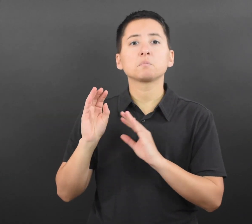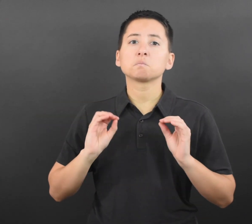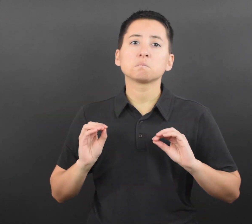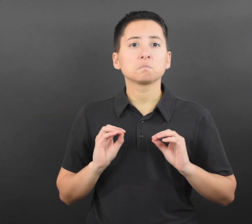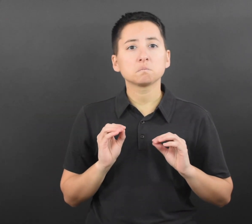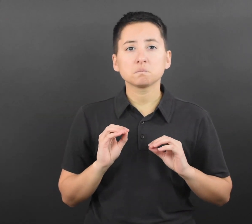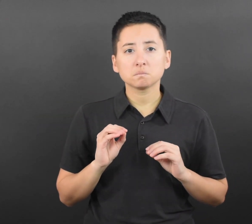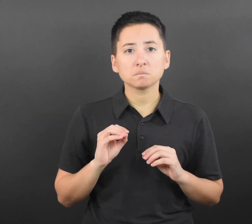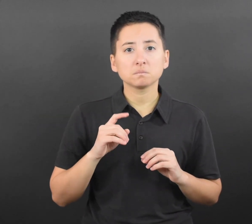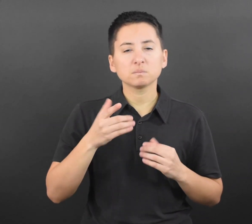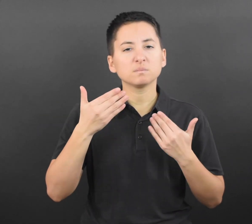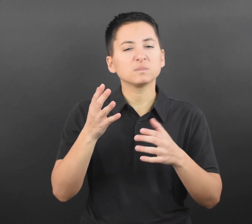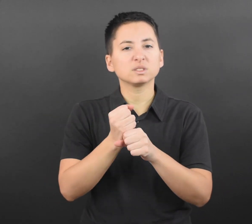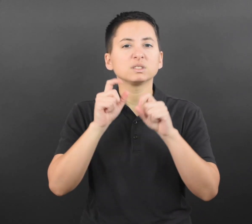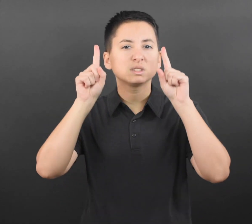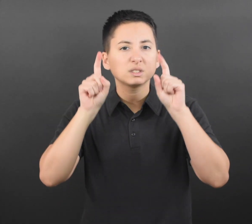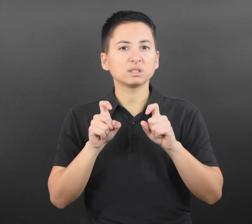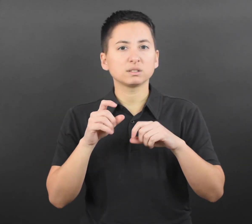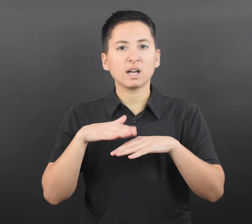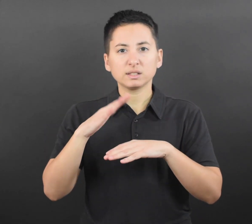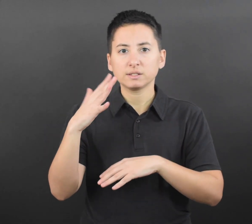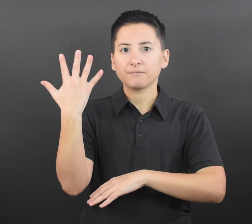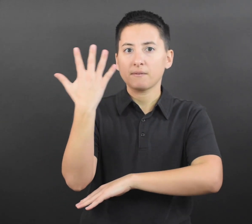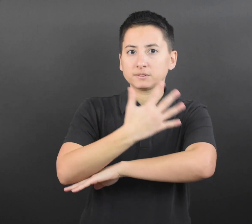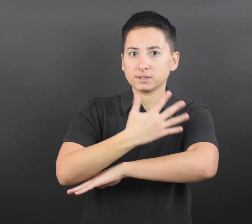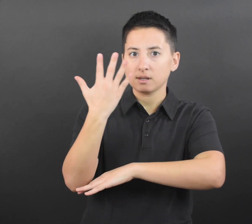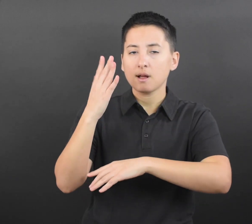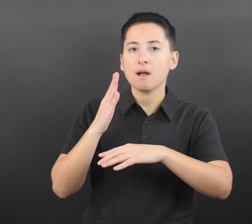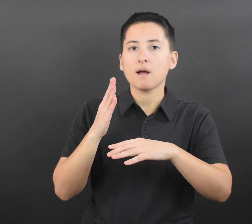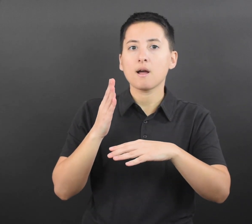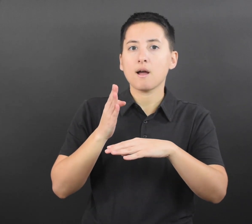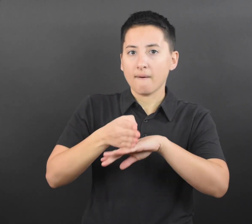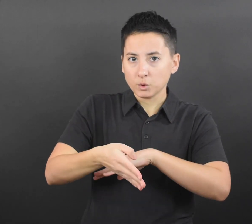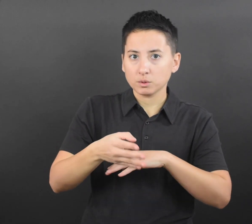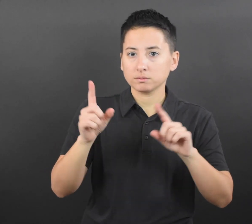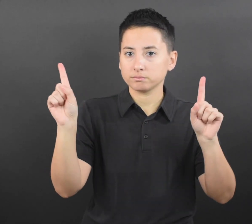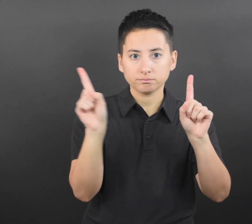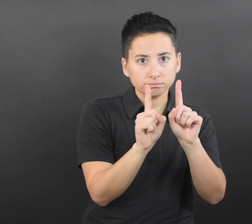follow isolation recommendations. • If they do not develop symptoms,